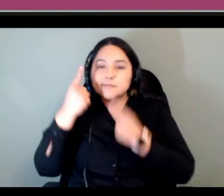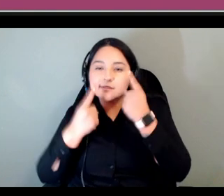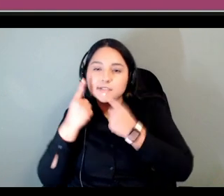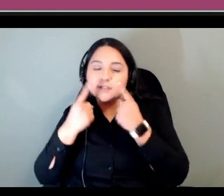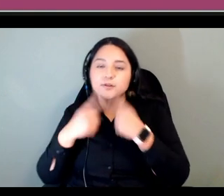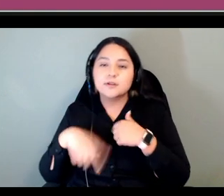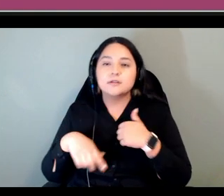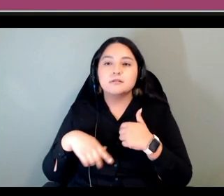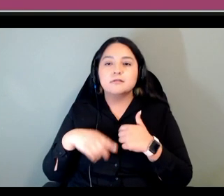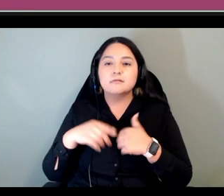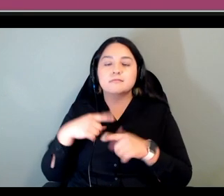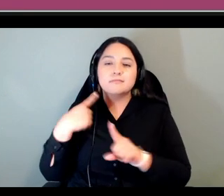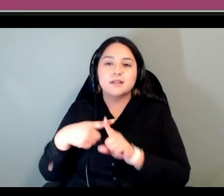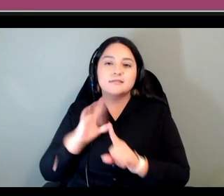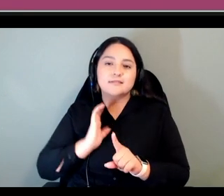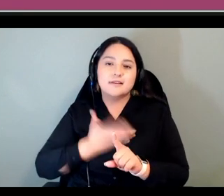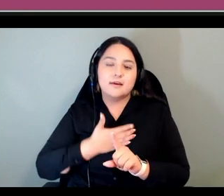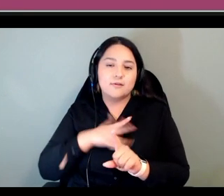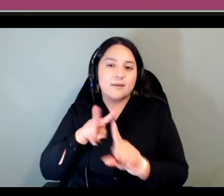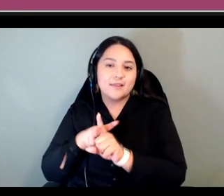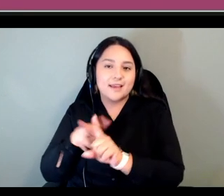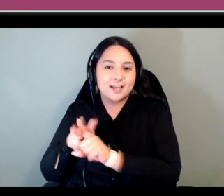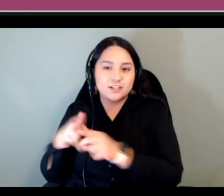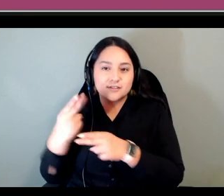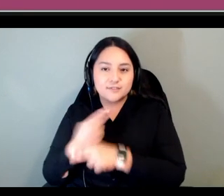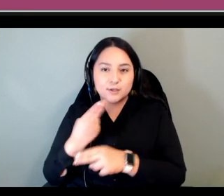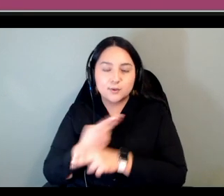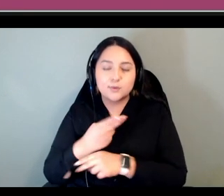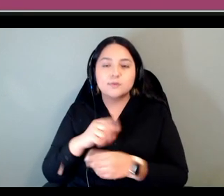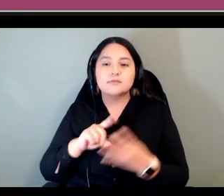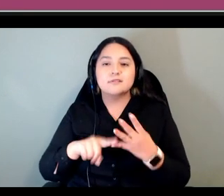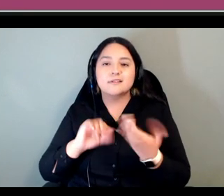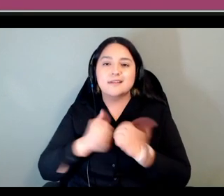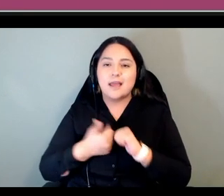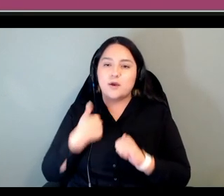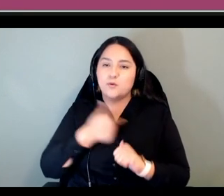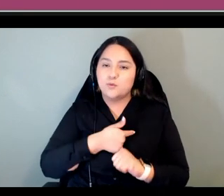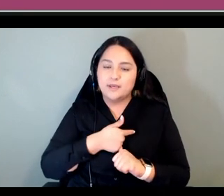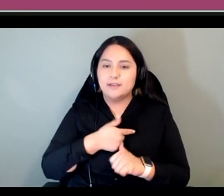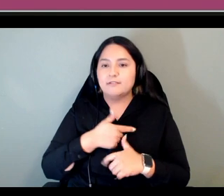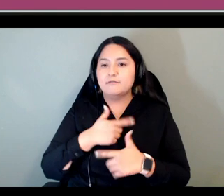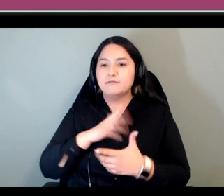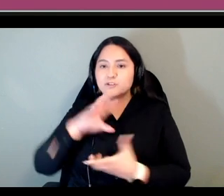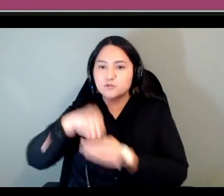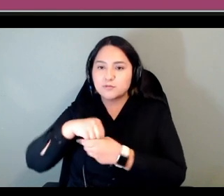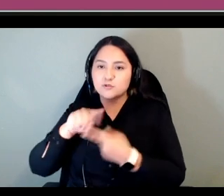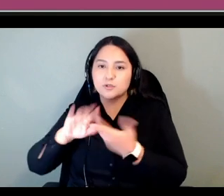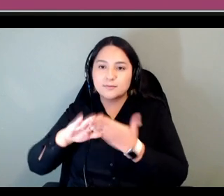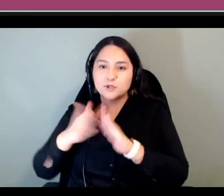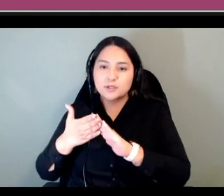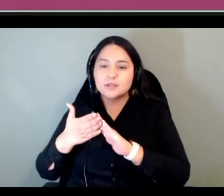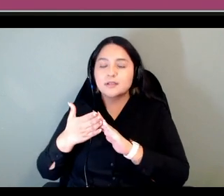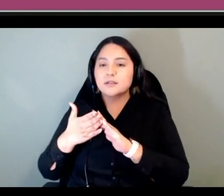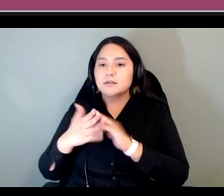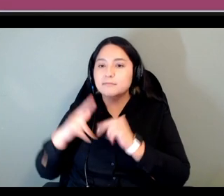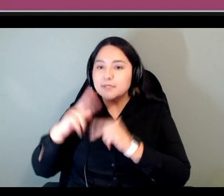we've had and how this has contributed to community building and share some of our final